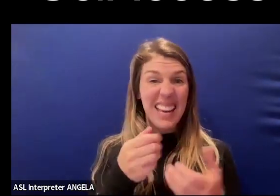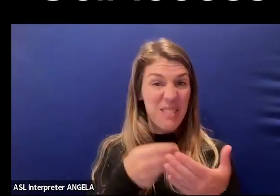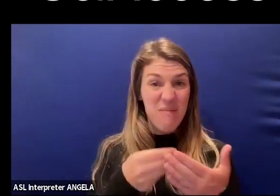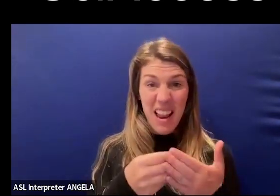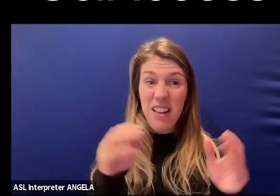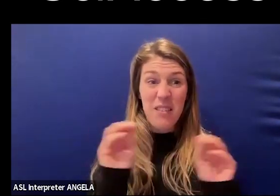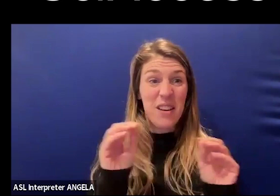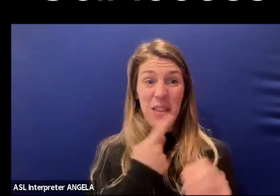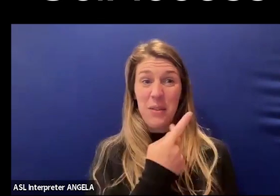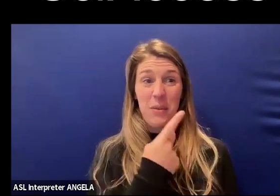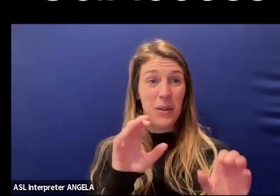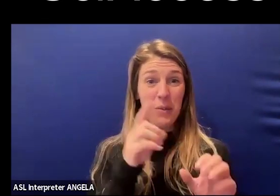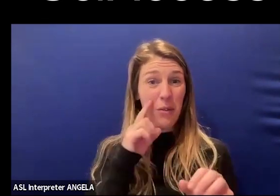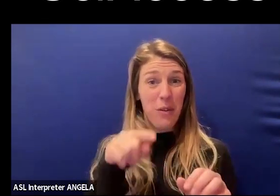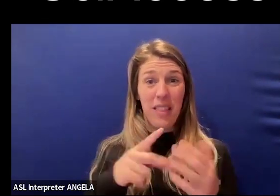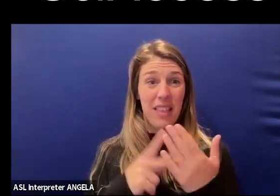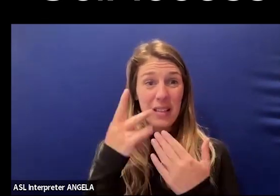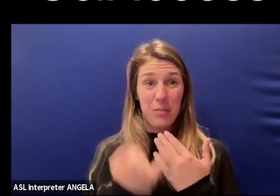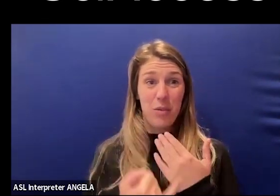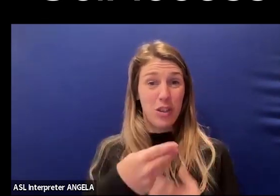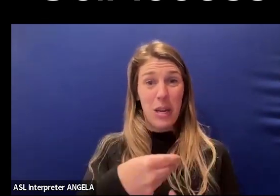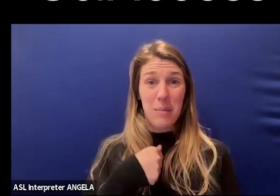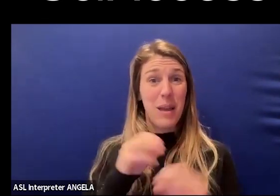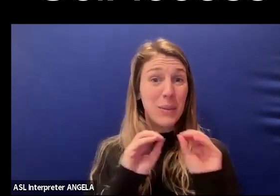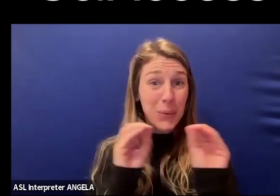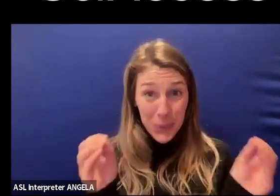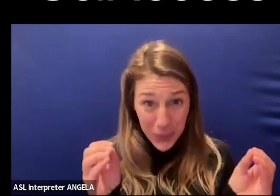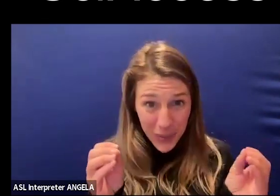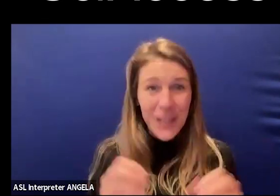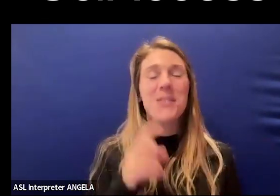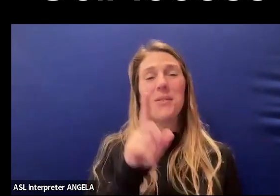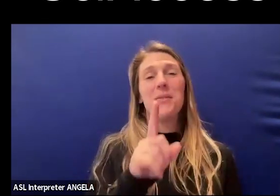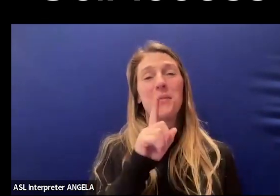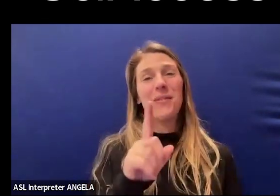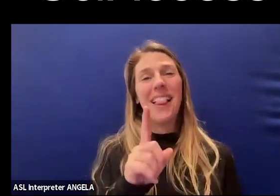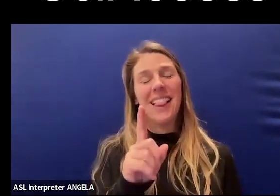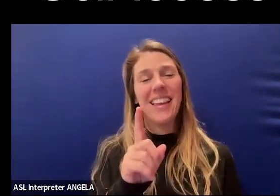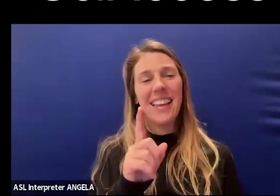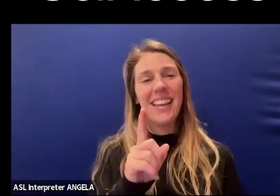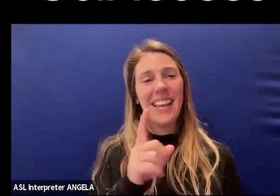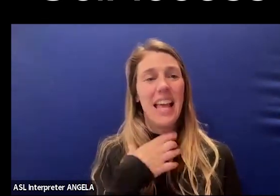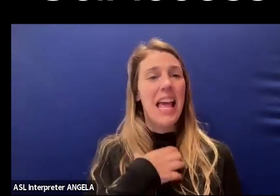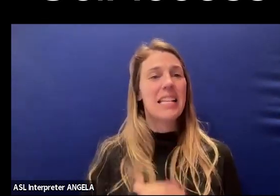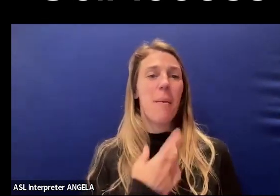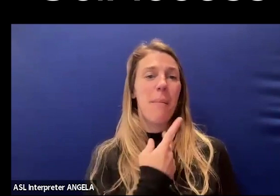that we do through this project. It's very much a passion of ours